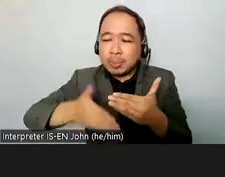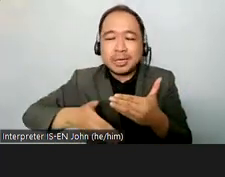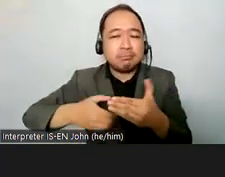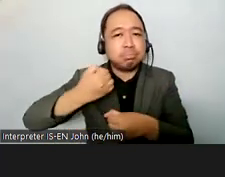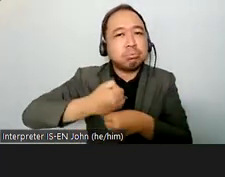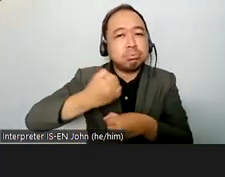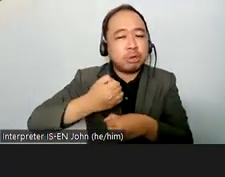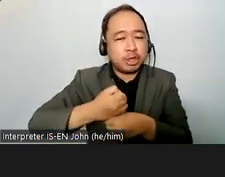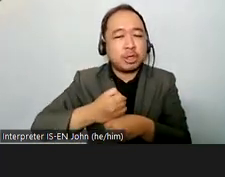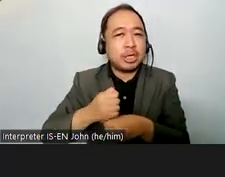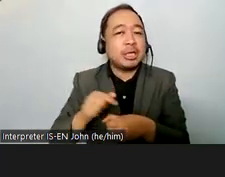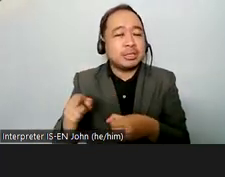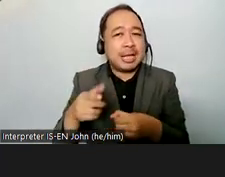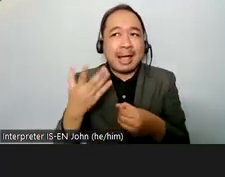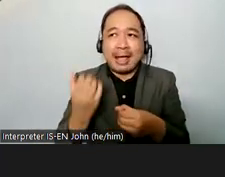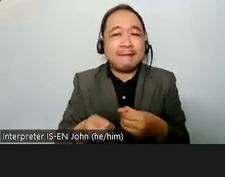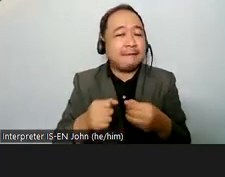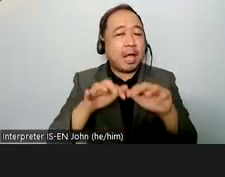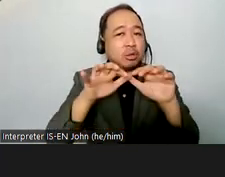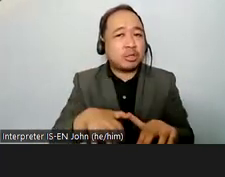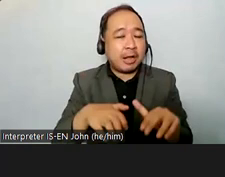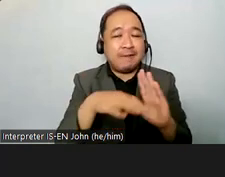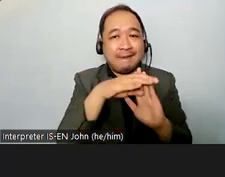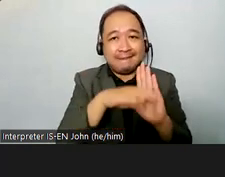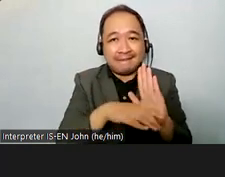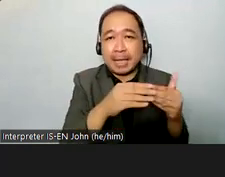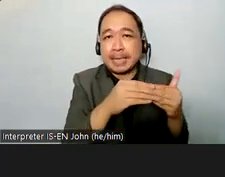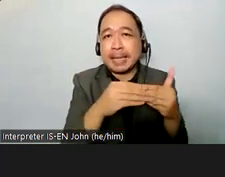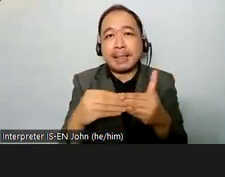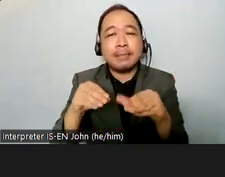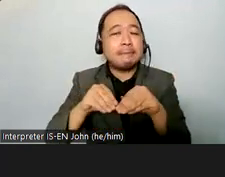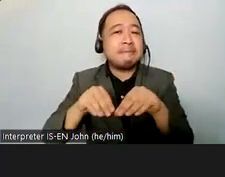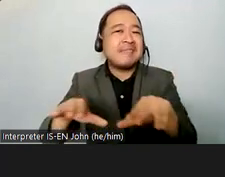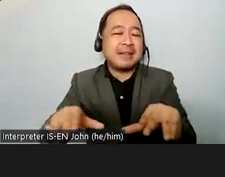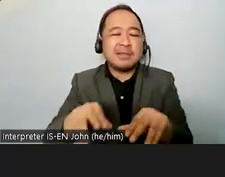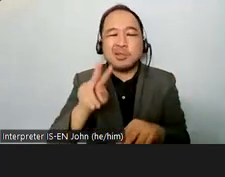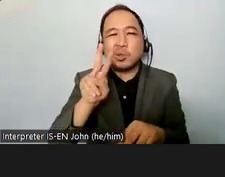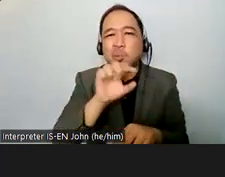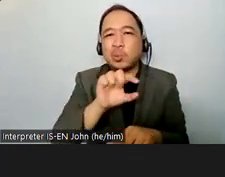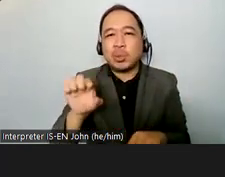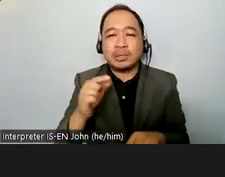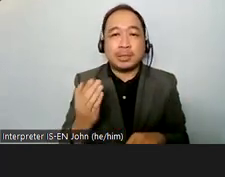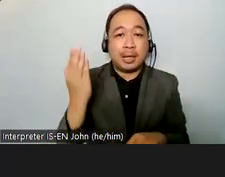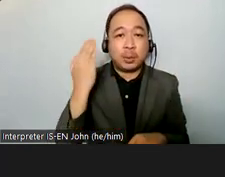guidelines for di consultations about the two weeks ago the di guidelines gives governments and